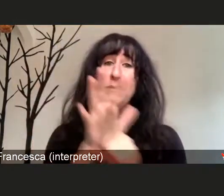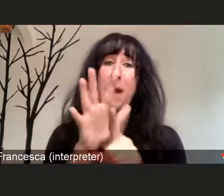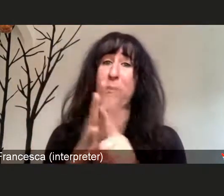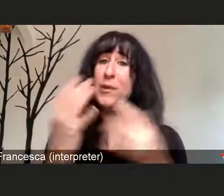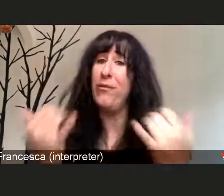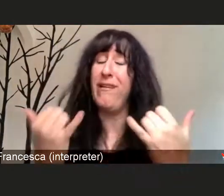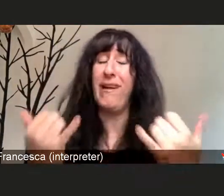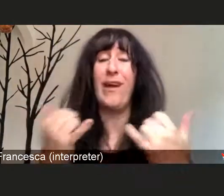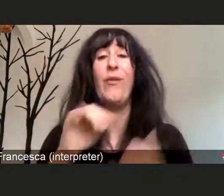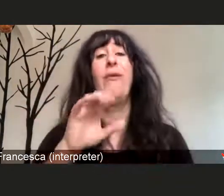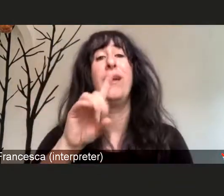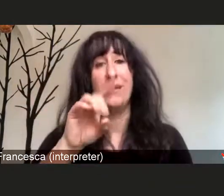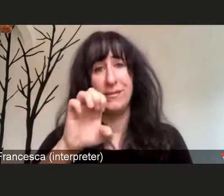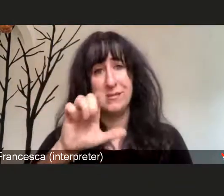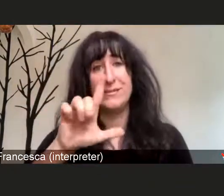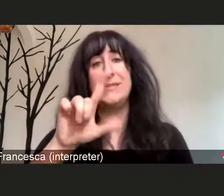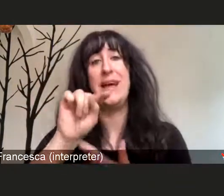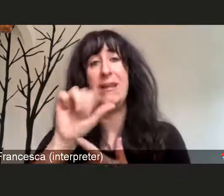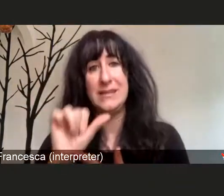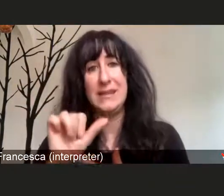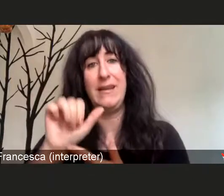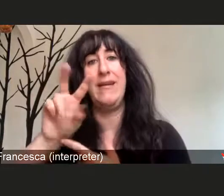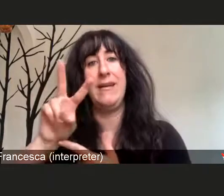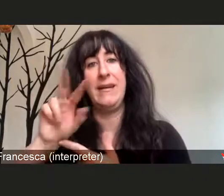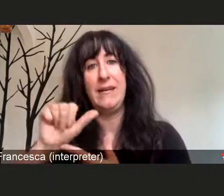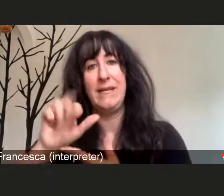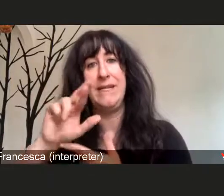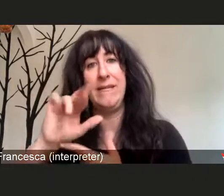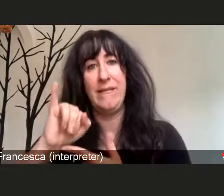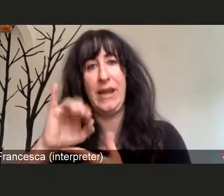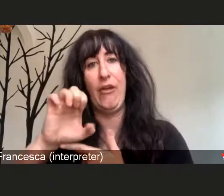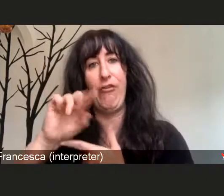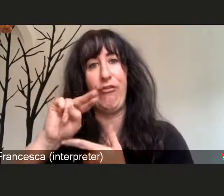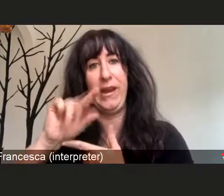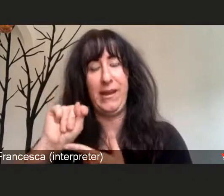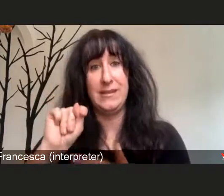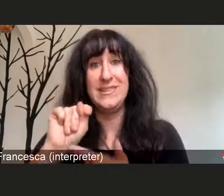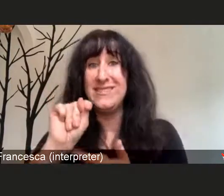This Delta variant is still a SARS-CoV-2 virus,